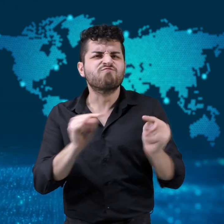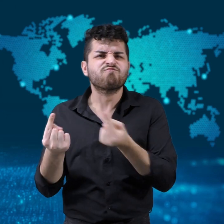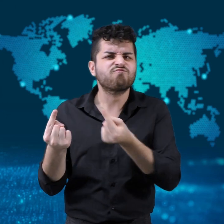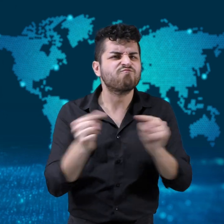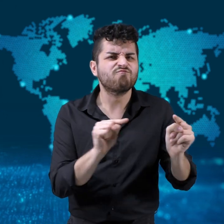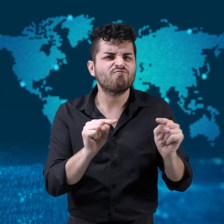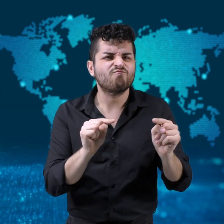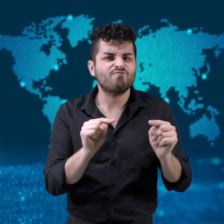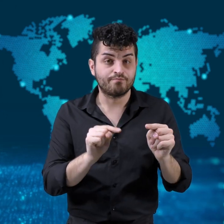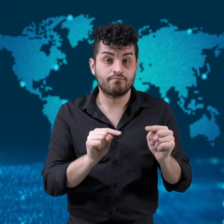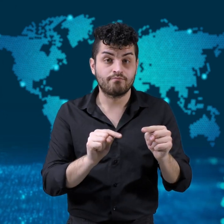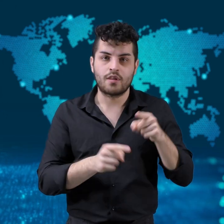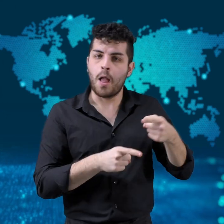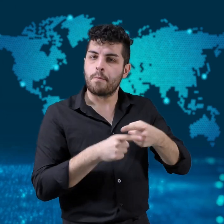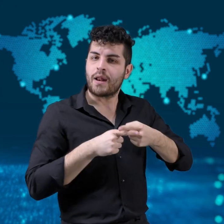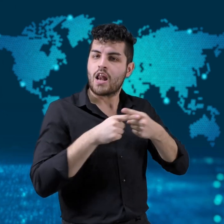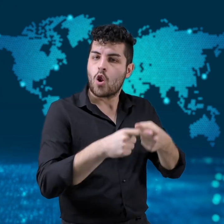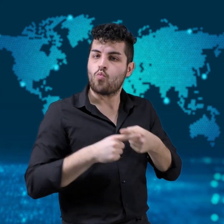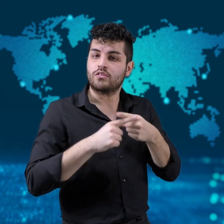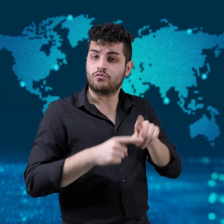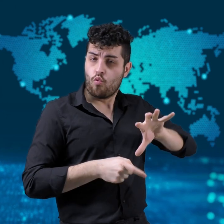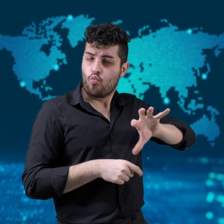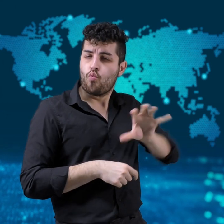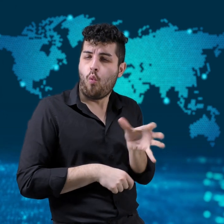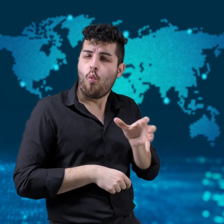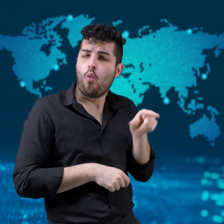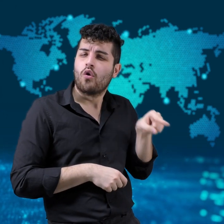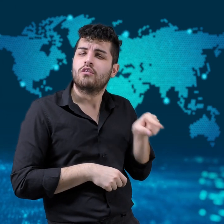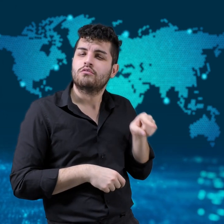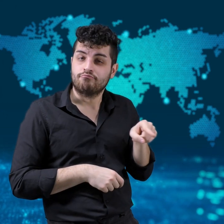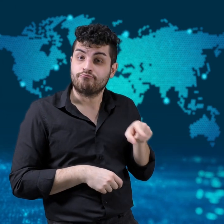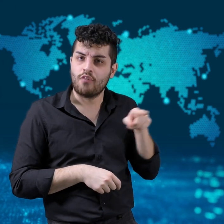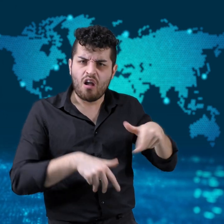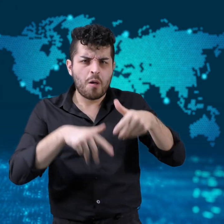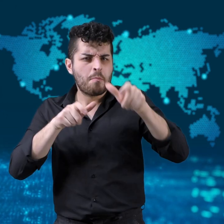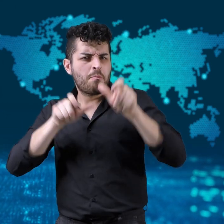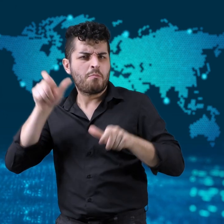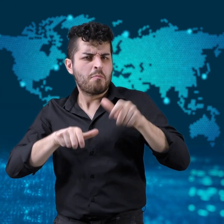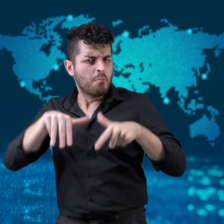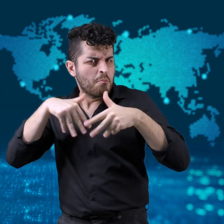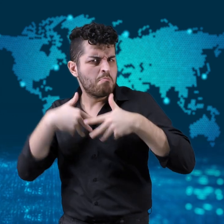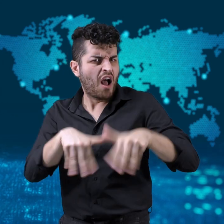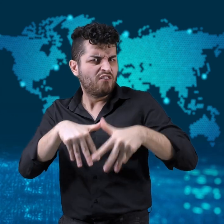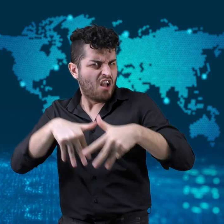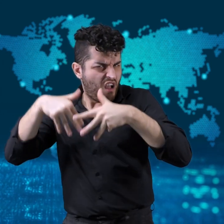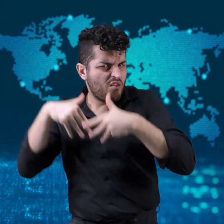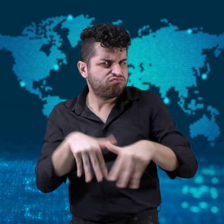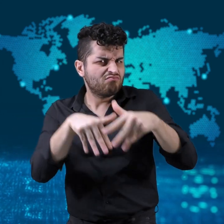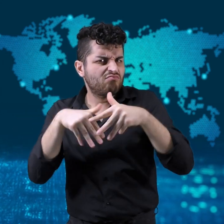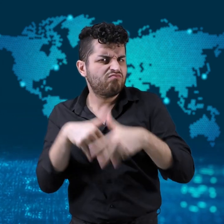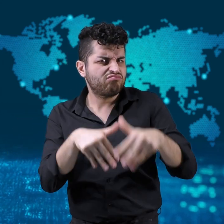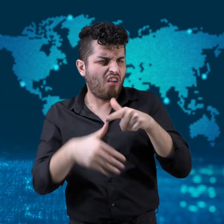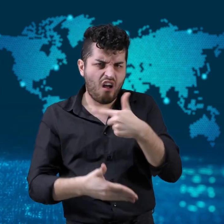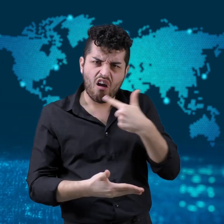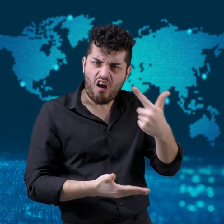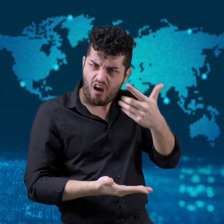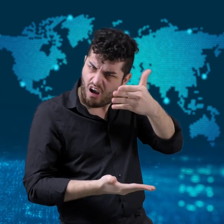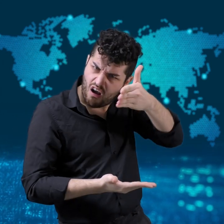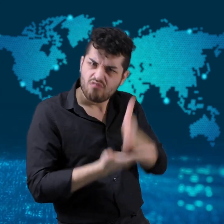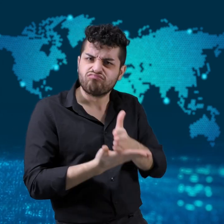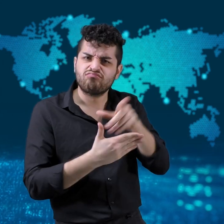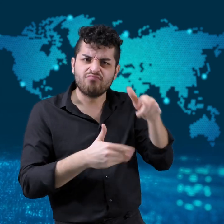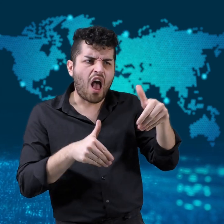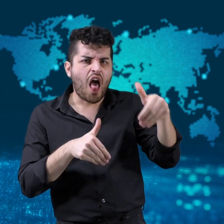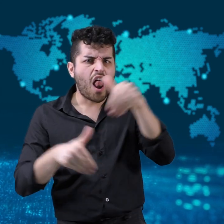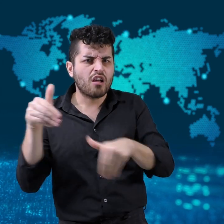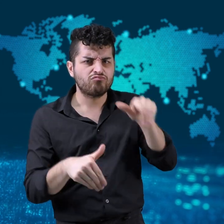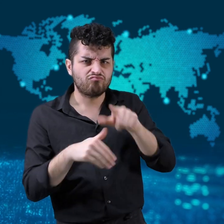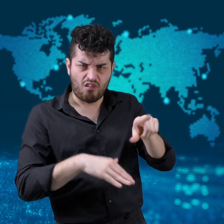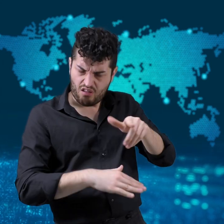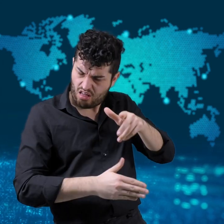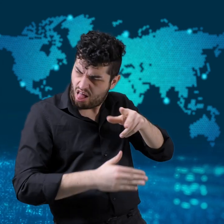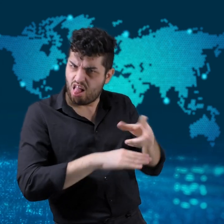protesters claimed that the election was rigged when incumbent President,